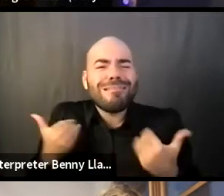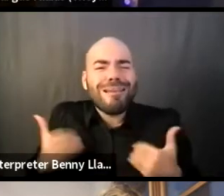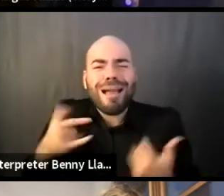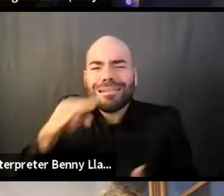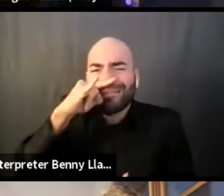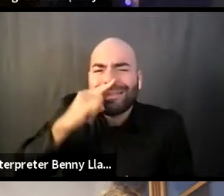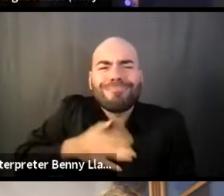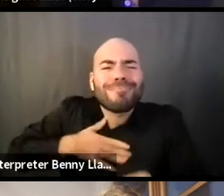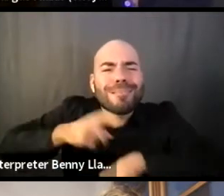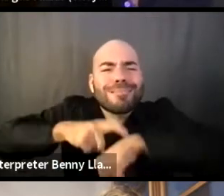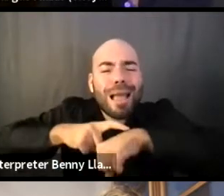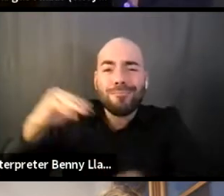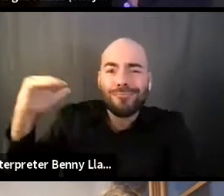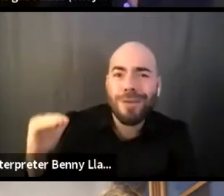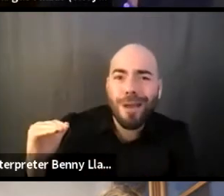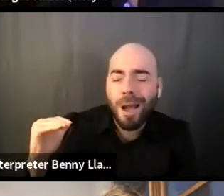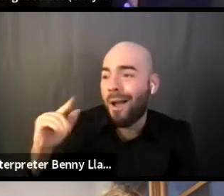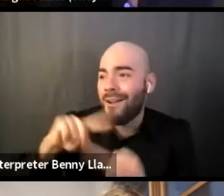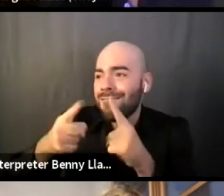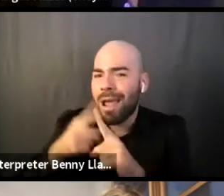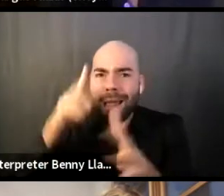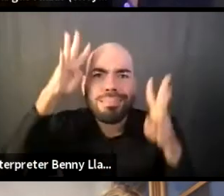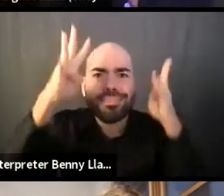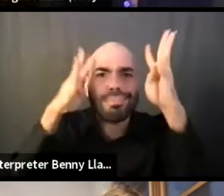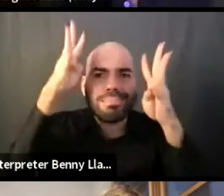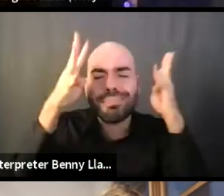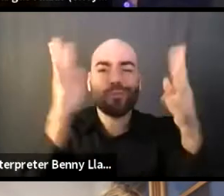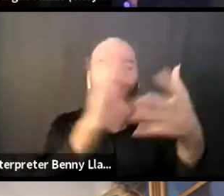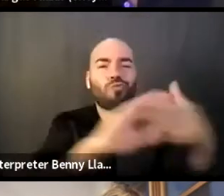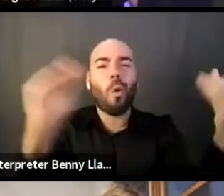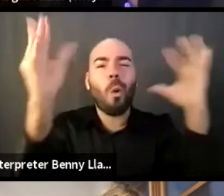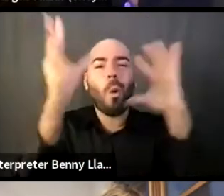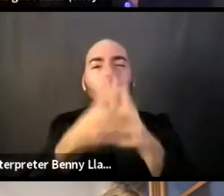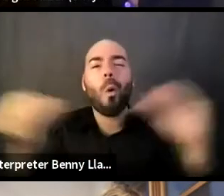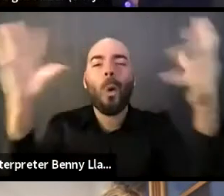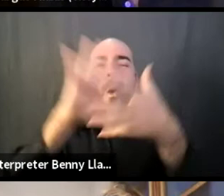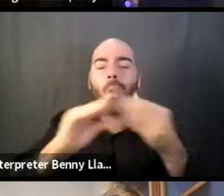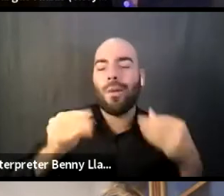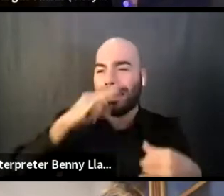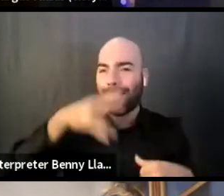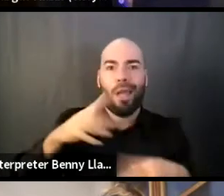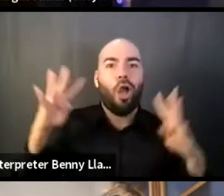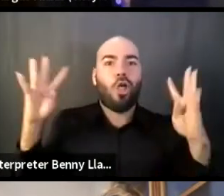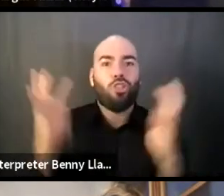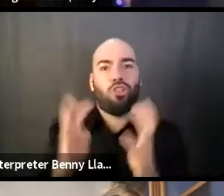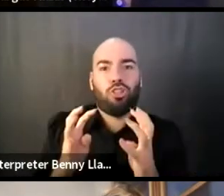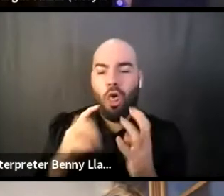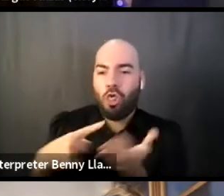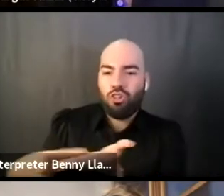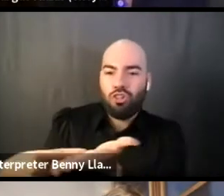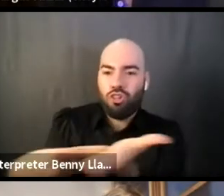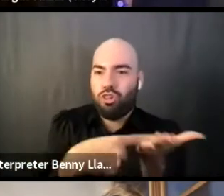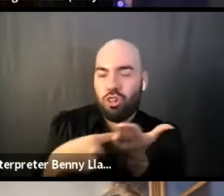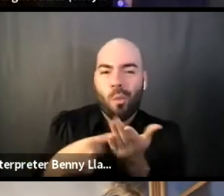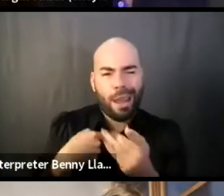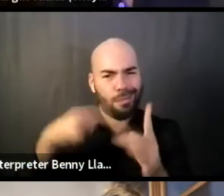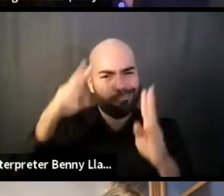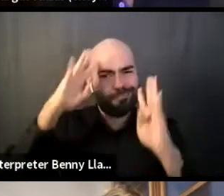and building narratives together that way, which of course, we didn't know it at the time, but we called it play acting and I think playing